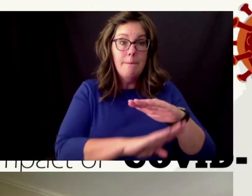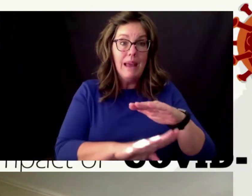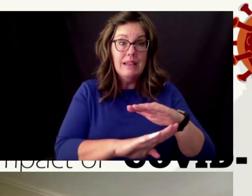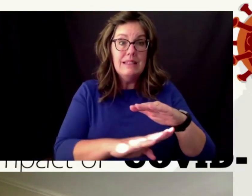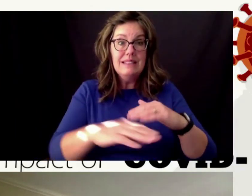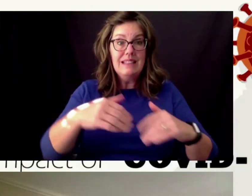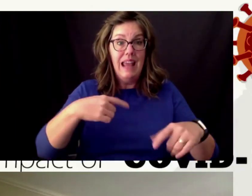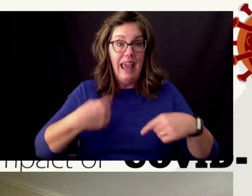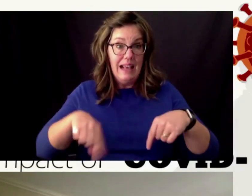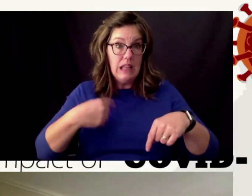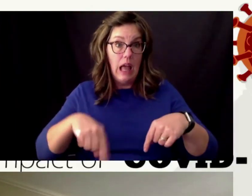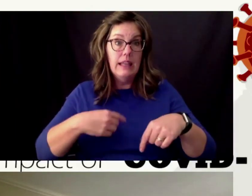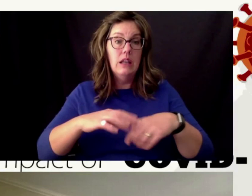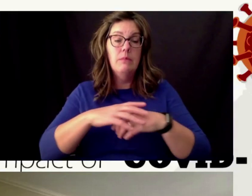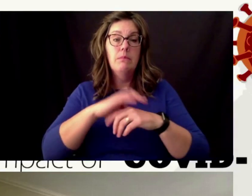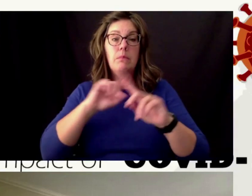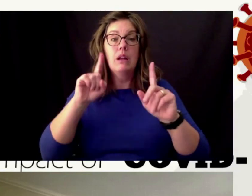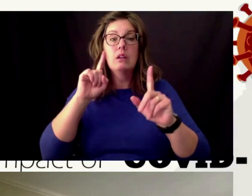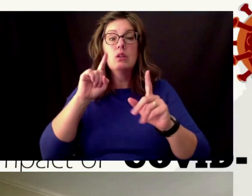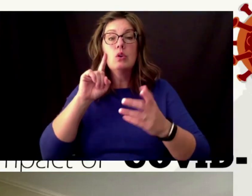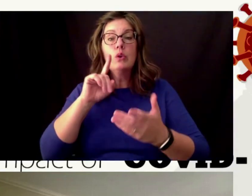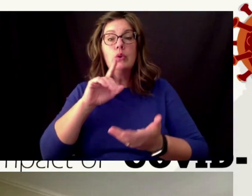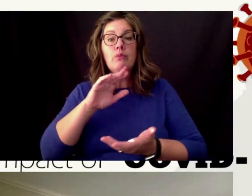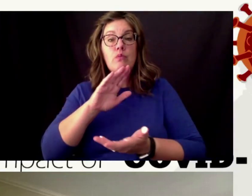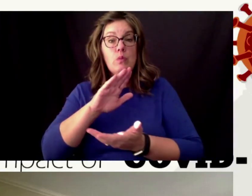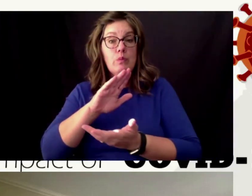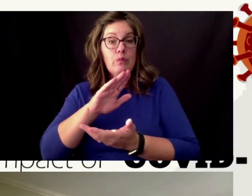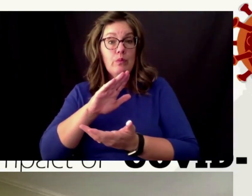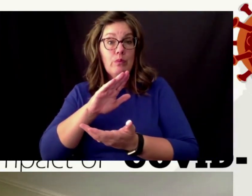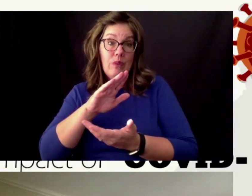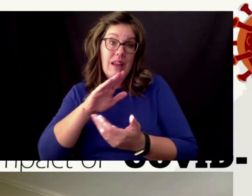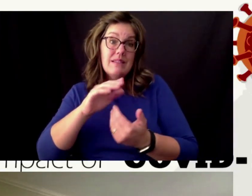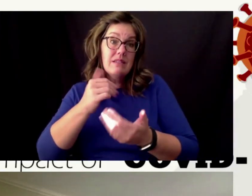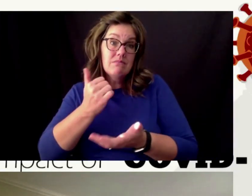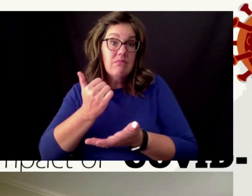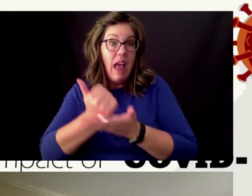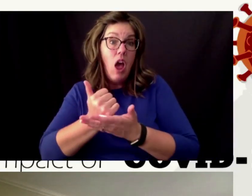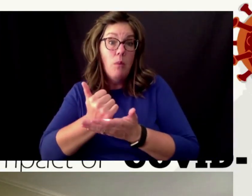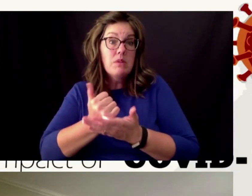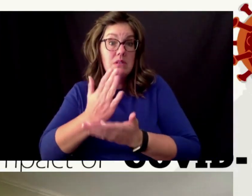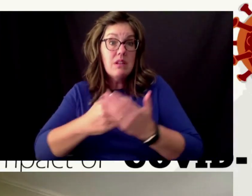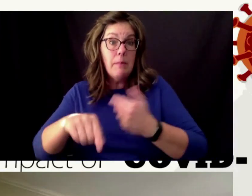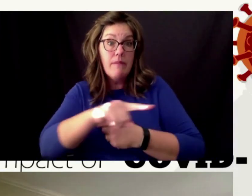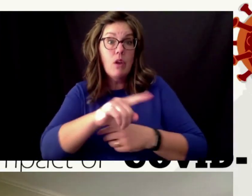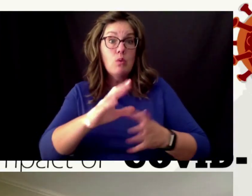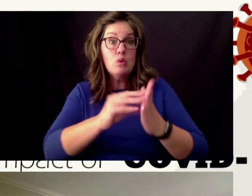i've seen is that's helped some of those students manage better but if you have more of a depression